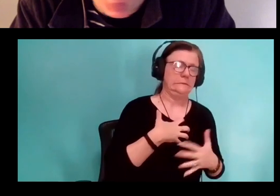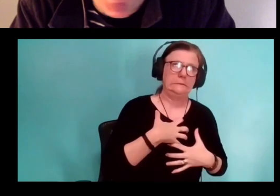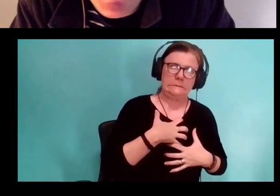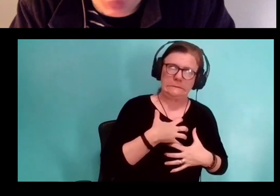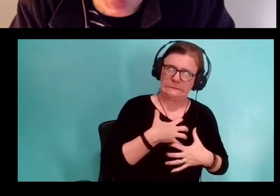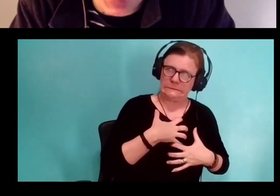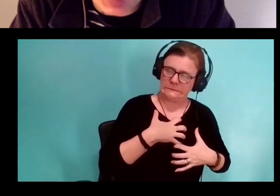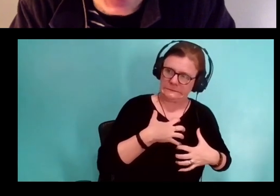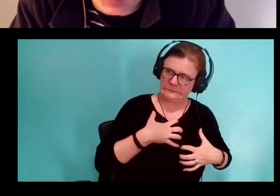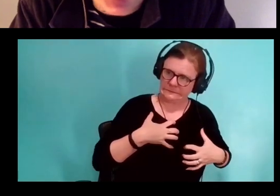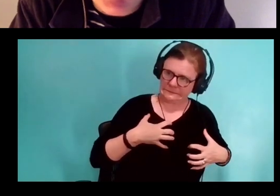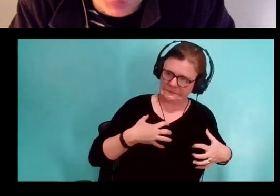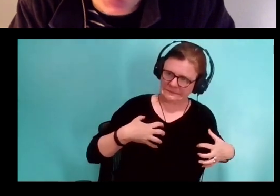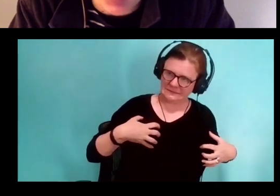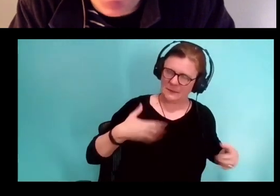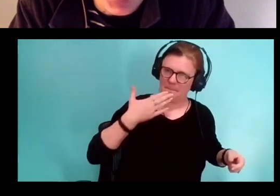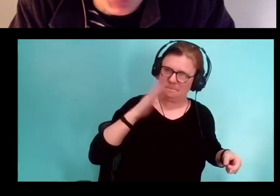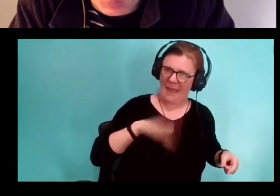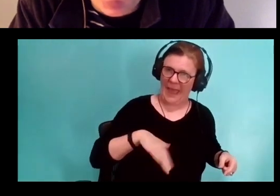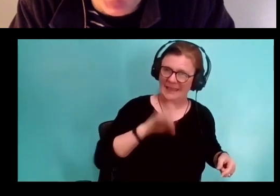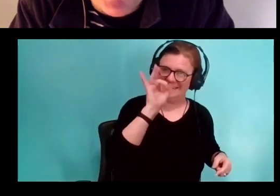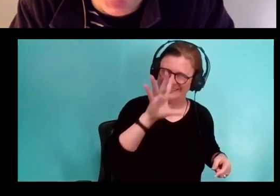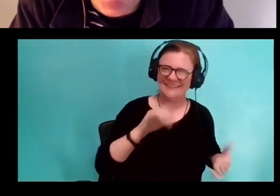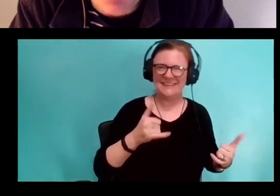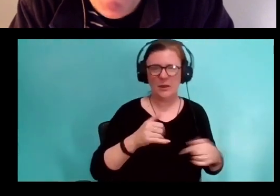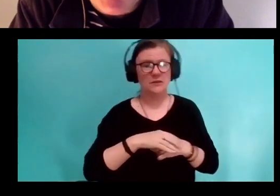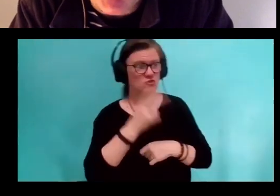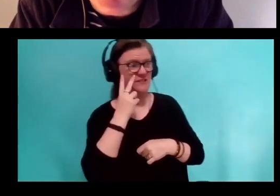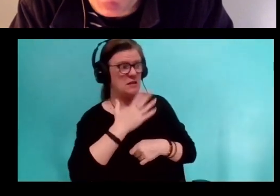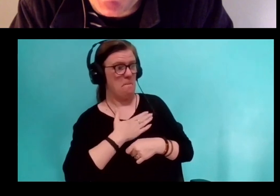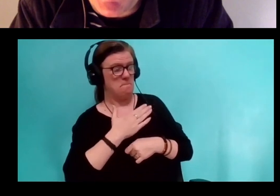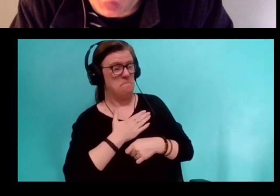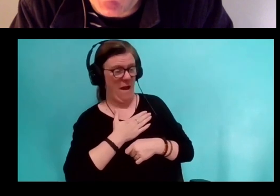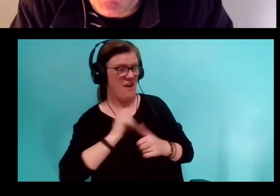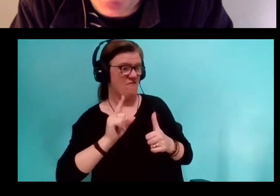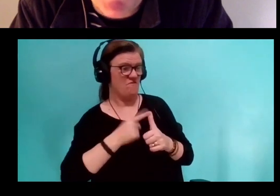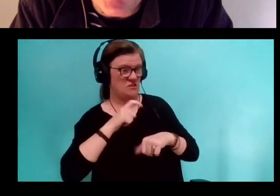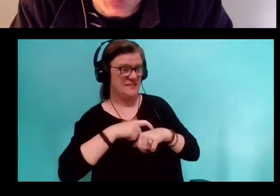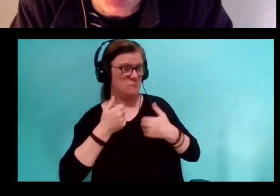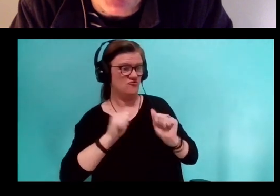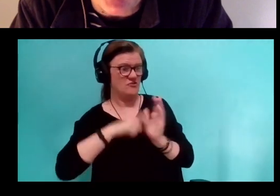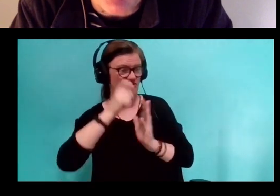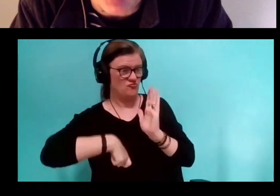You should see my early drafts they're rubbish, but that's the point of early drafts,